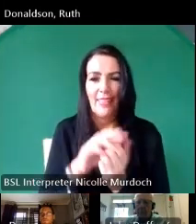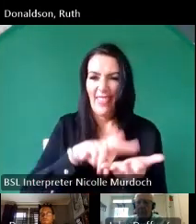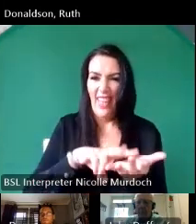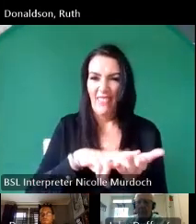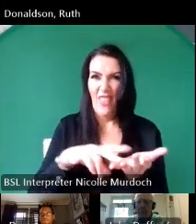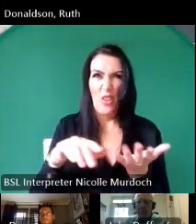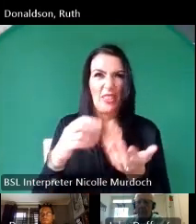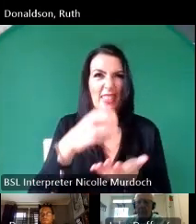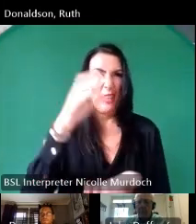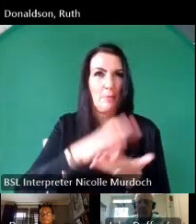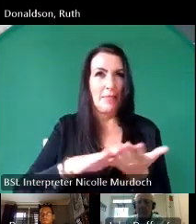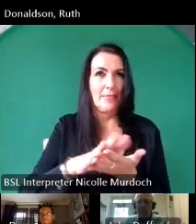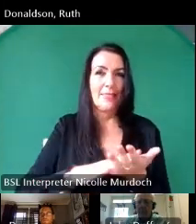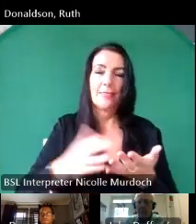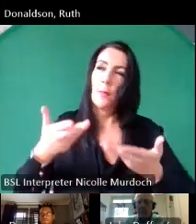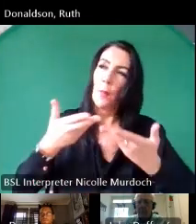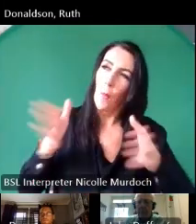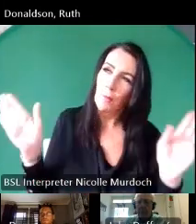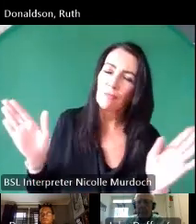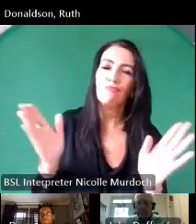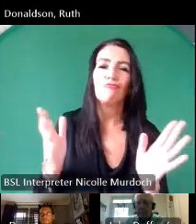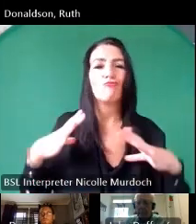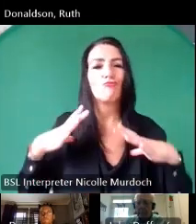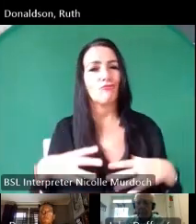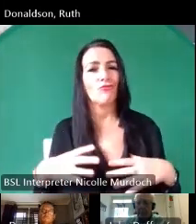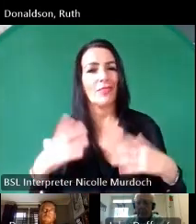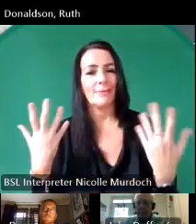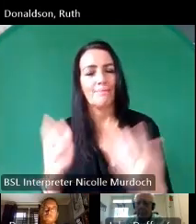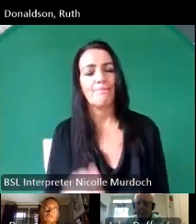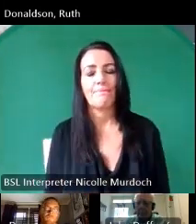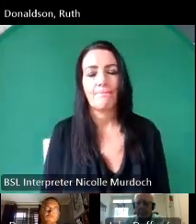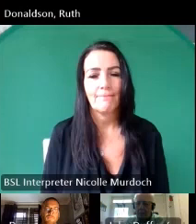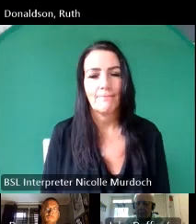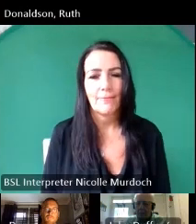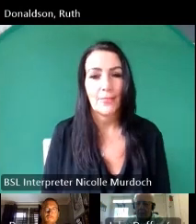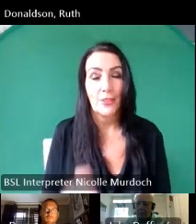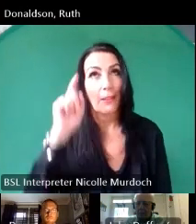us talk about these things at that time wow I just remembered that actually that's quite strange i'